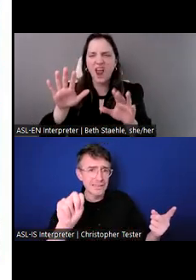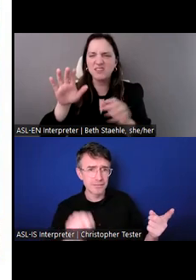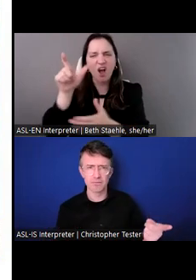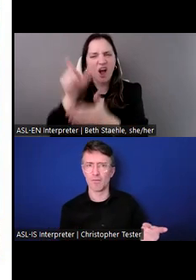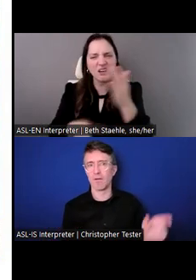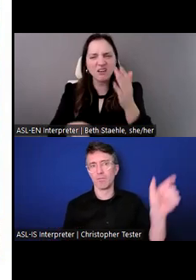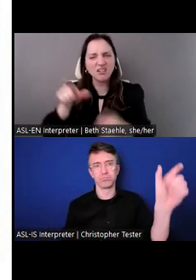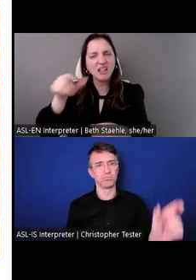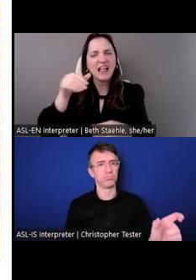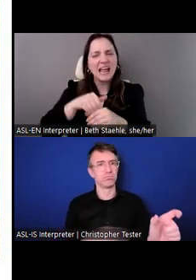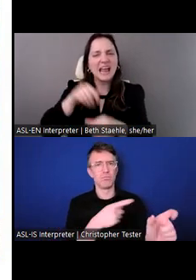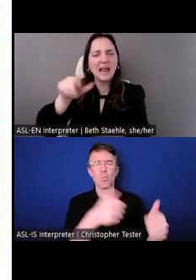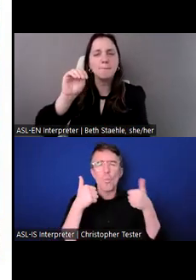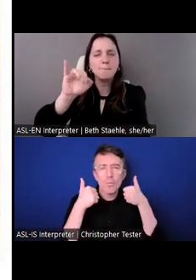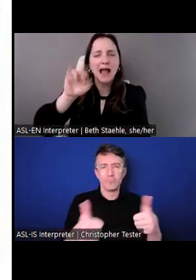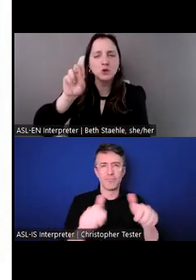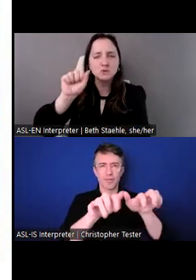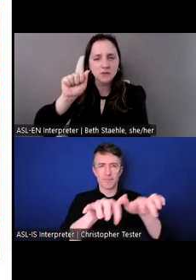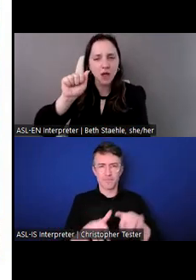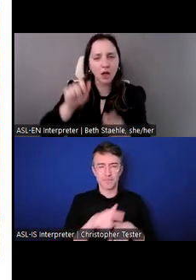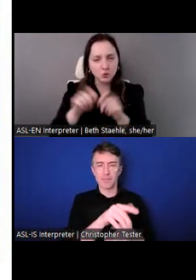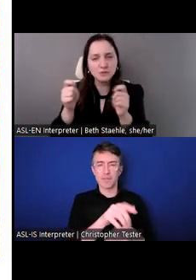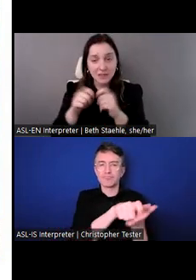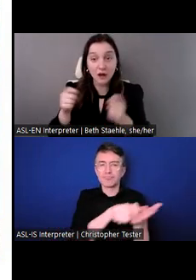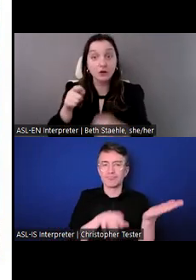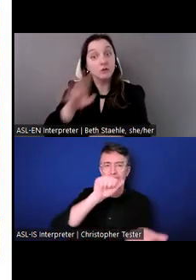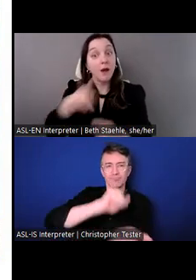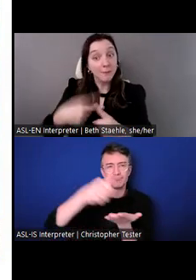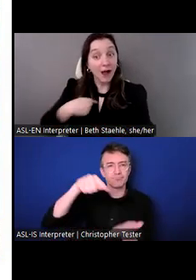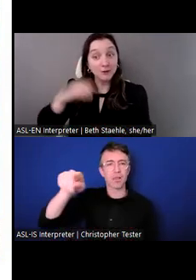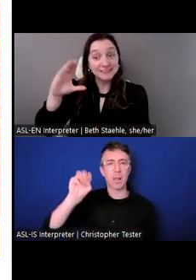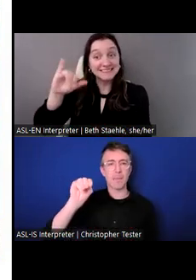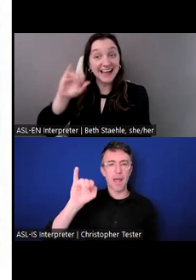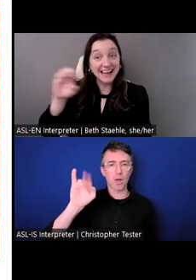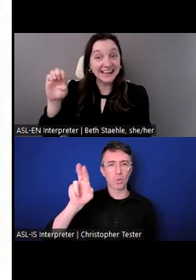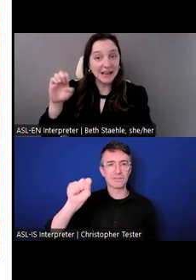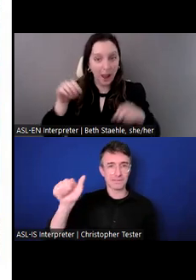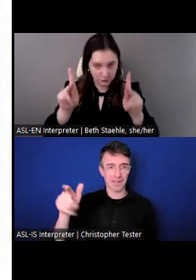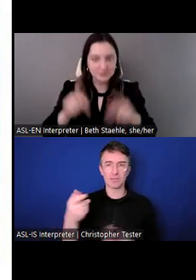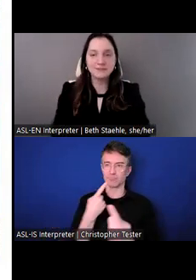Some of the projects I've personally had the pleasure to work on is outreach to institutions